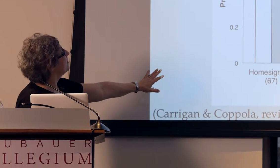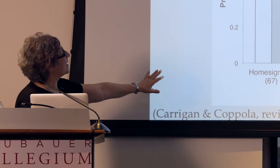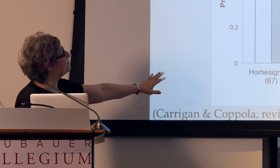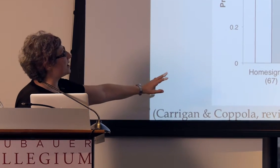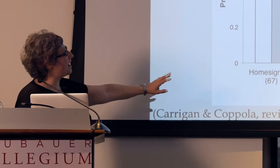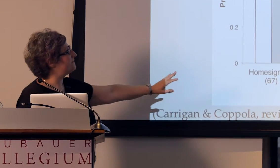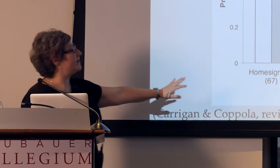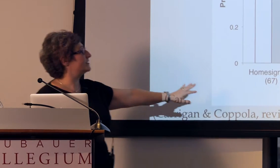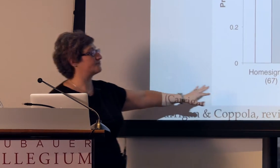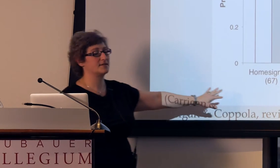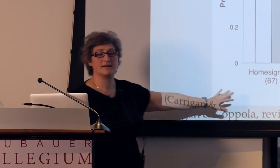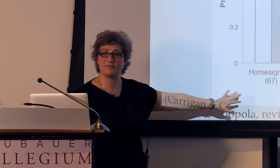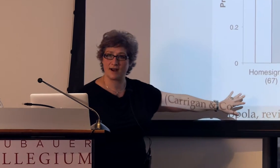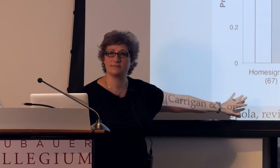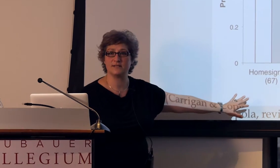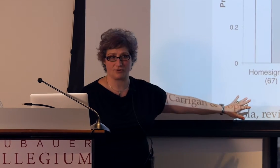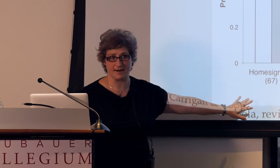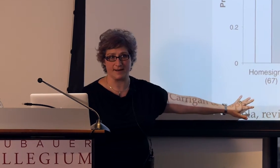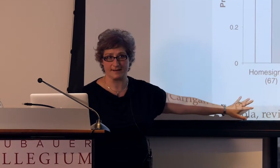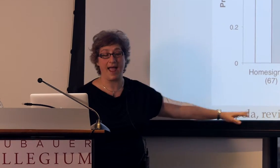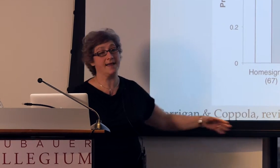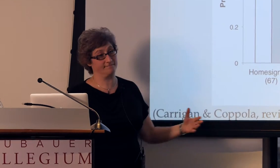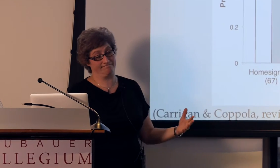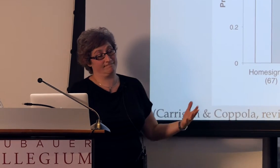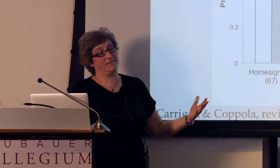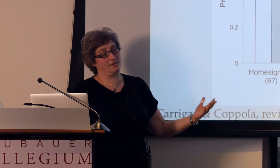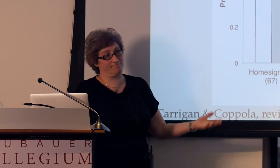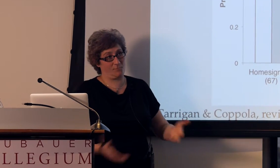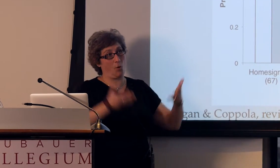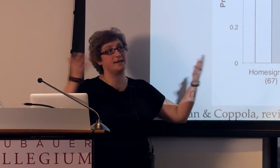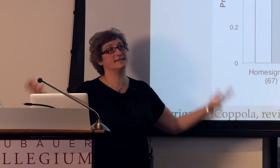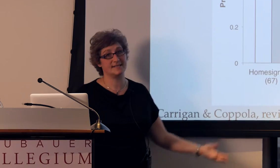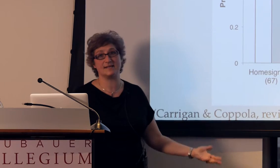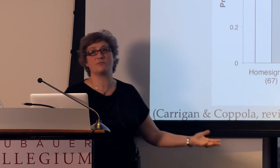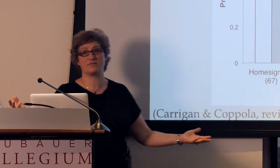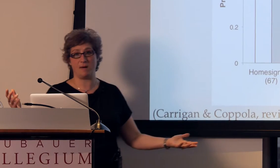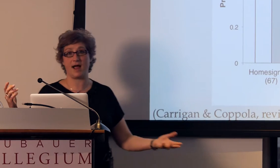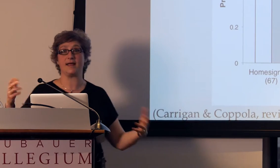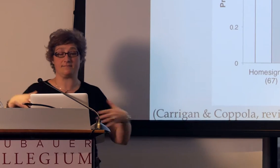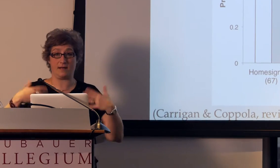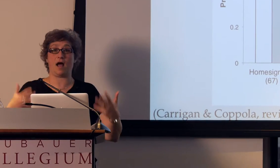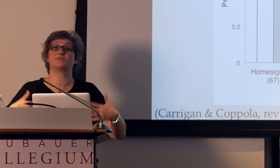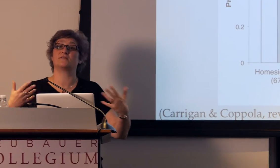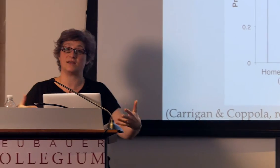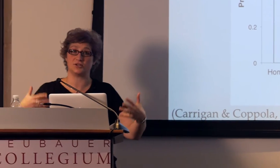Okay, but I found this result incredibly striking and quite consistent with my observations